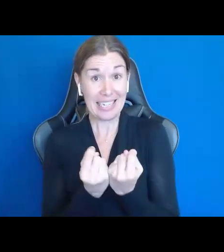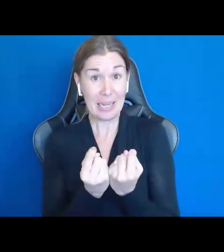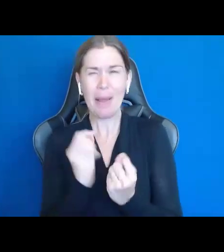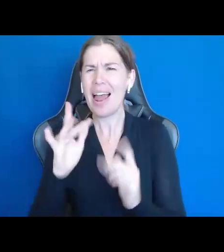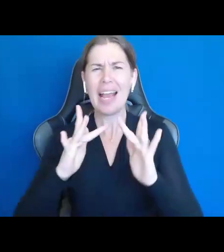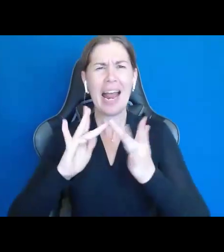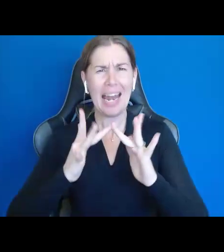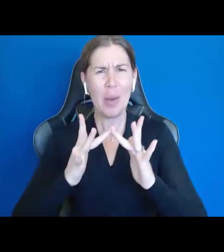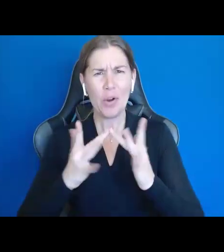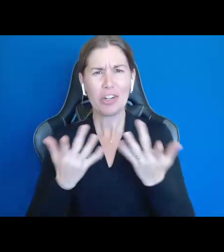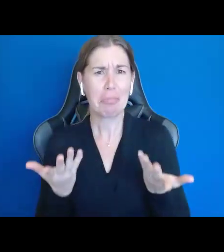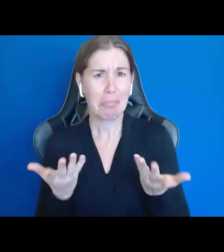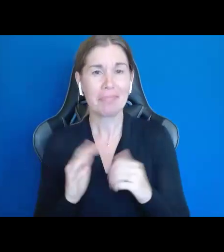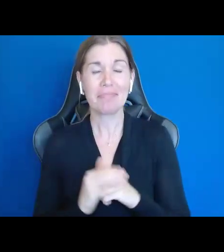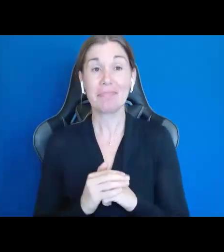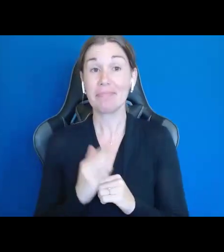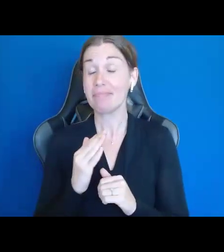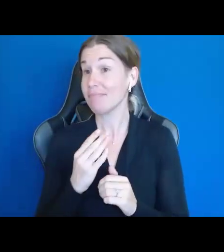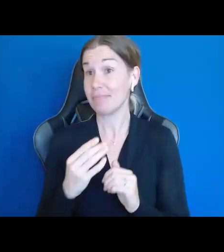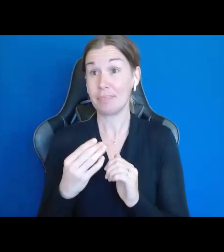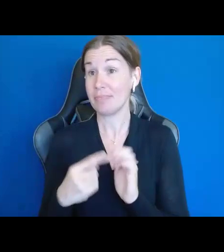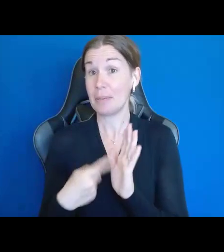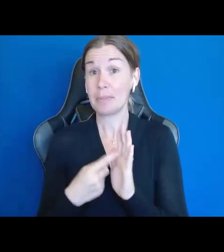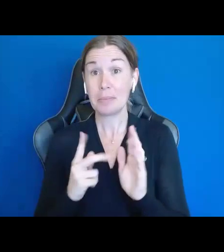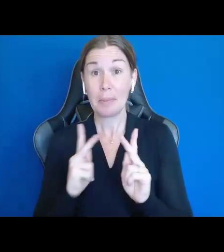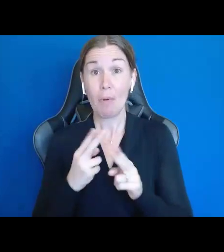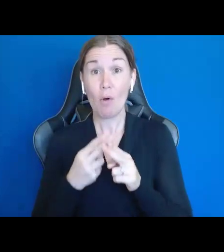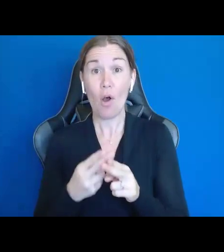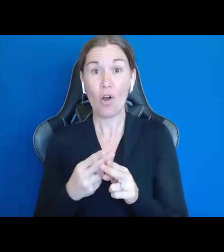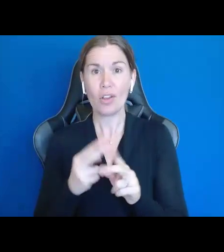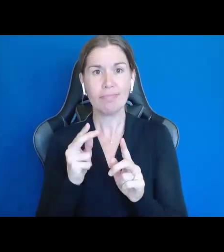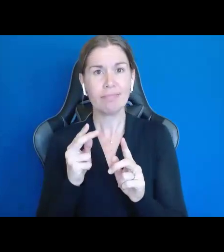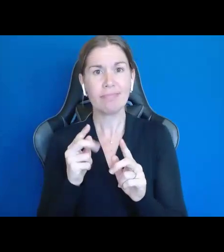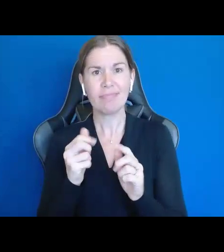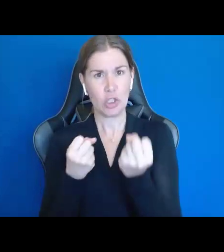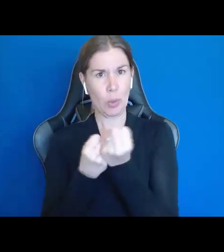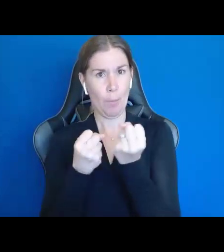Sometimes we call it a circle of support, or even a microboard,